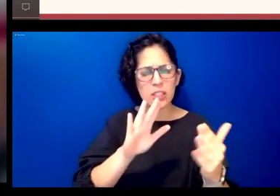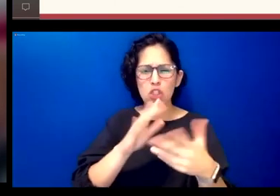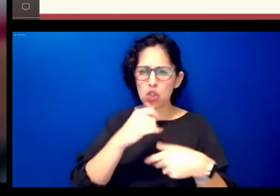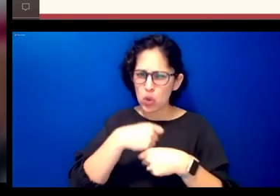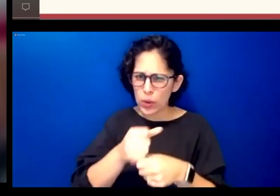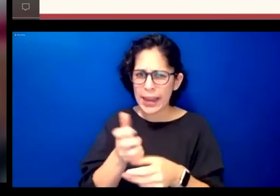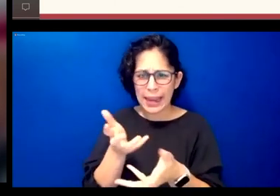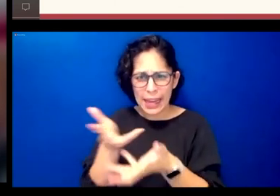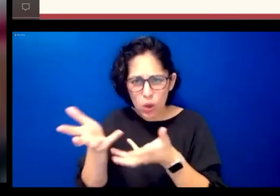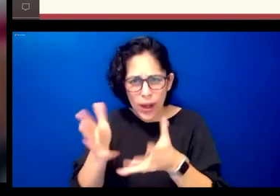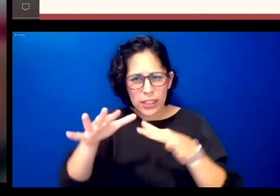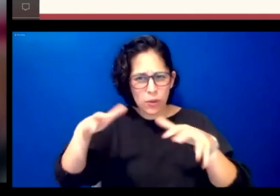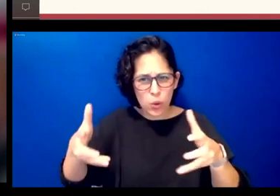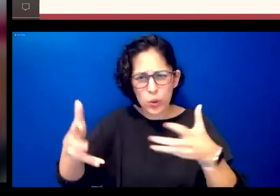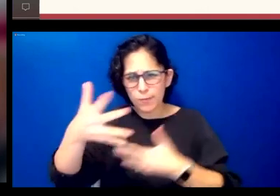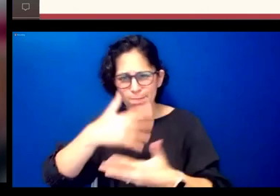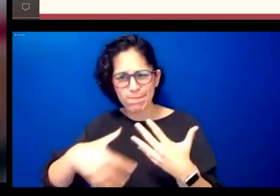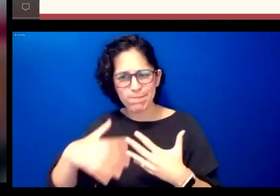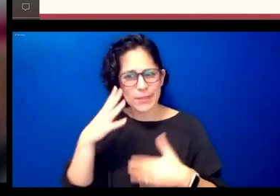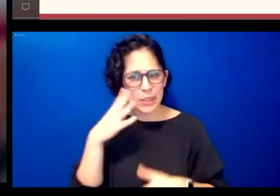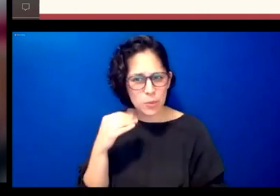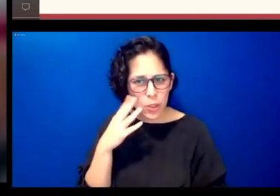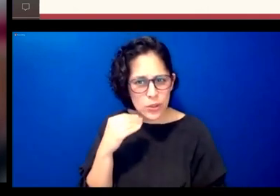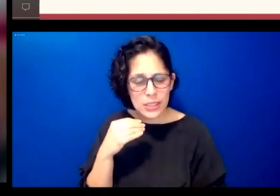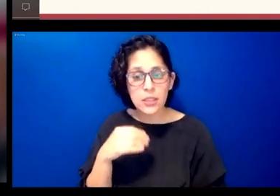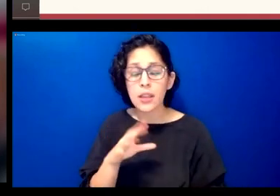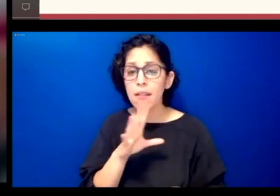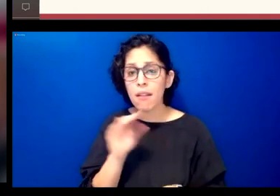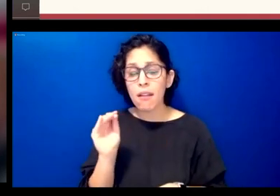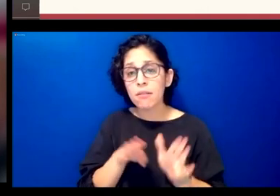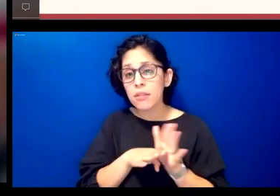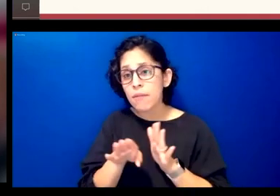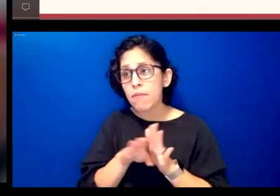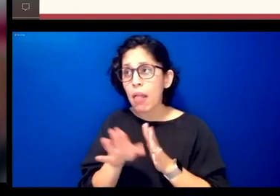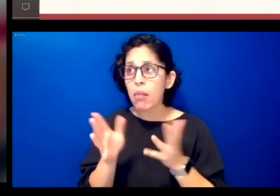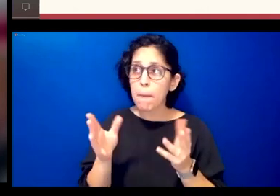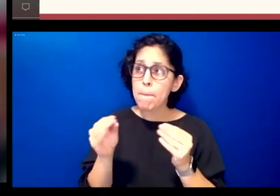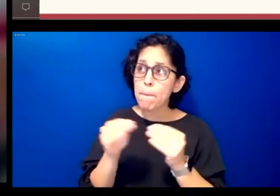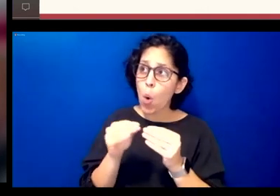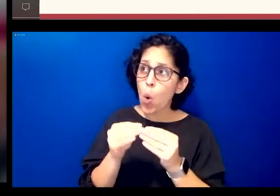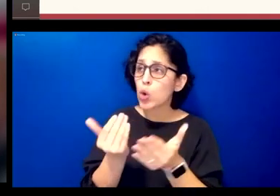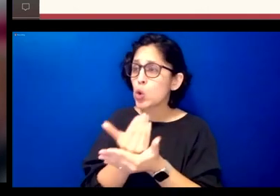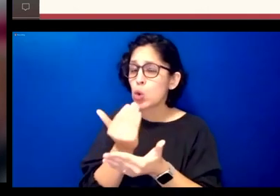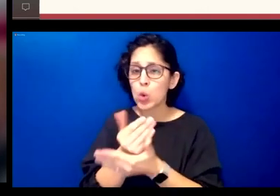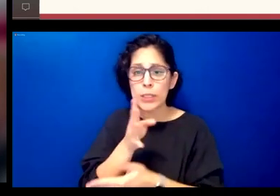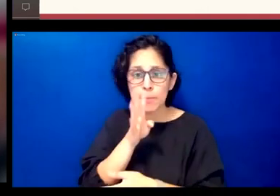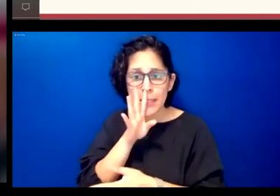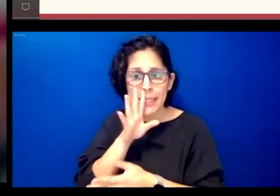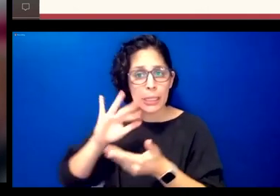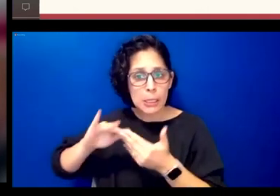group experiences and to develop in some ways new speech communities both in person and